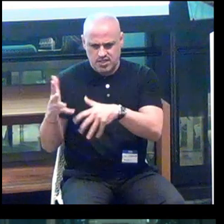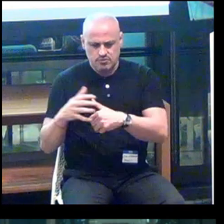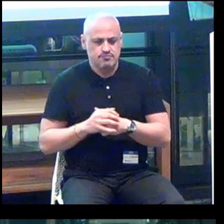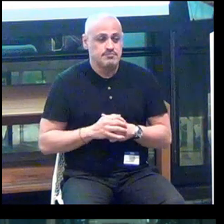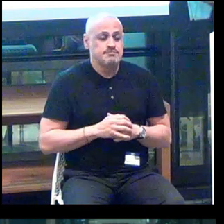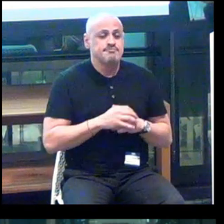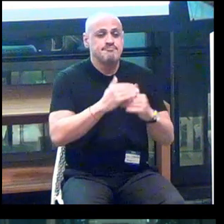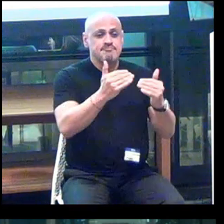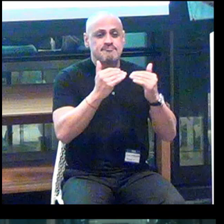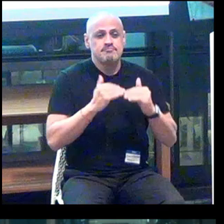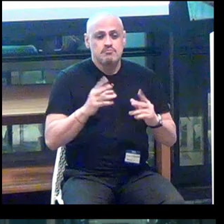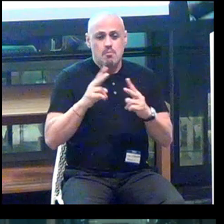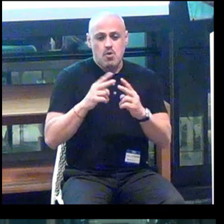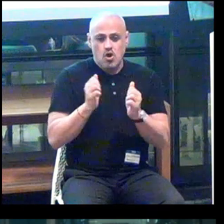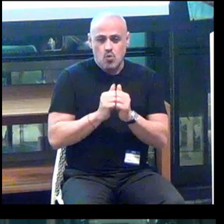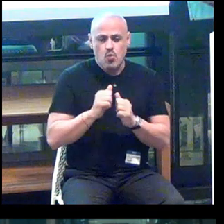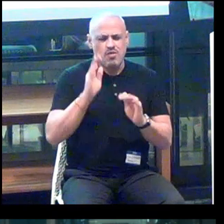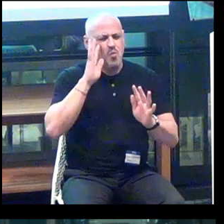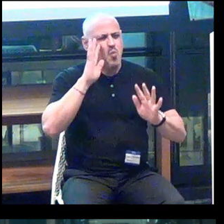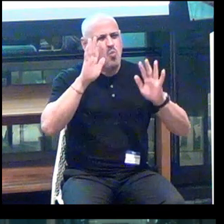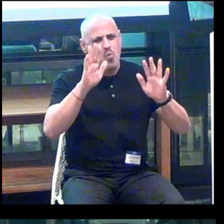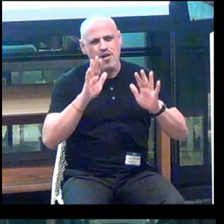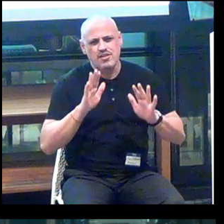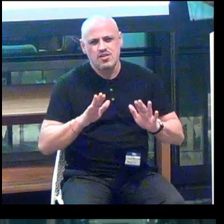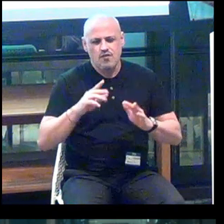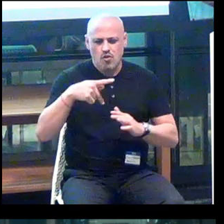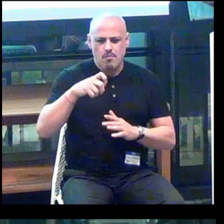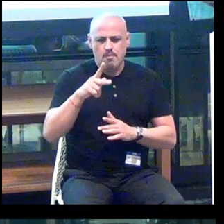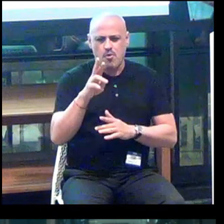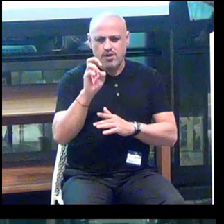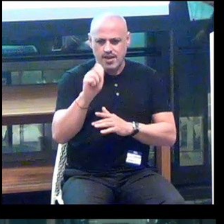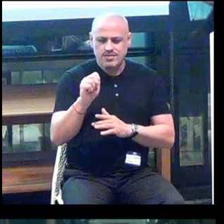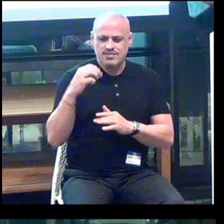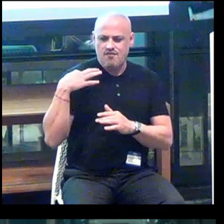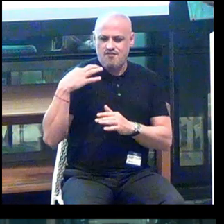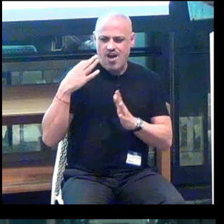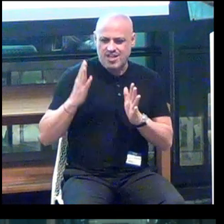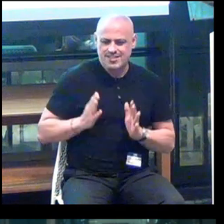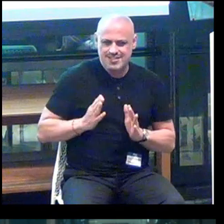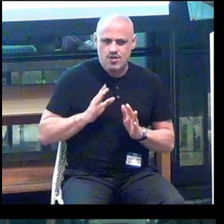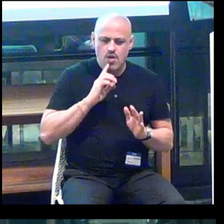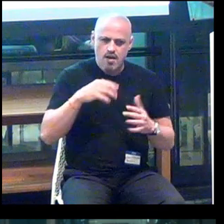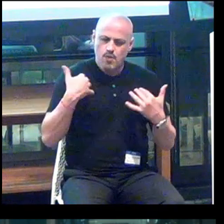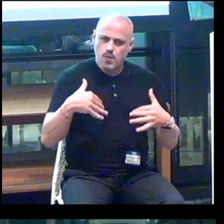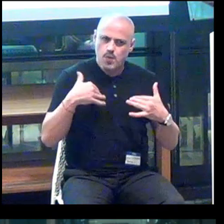And then in partnership with a wonderful Perkins volunteer -- we have a very robust volunteer